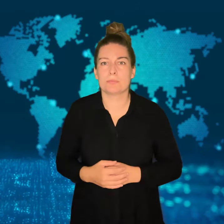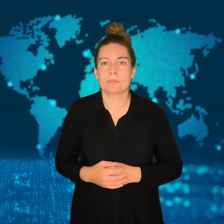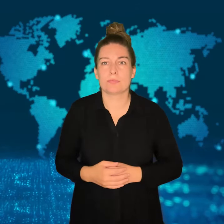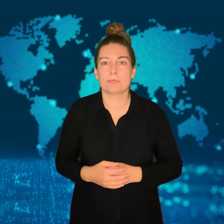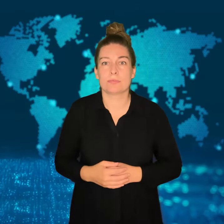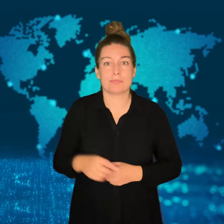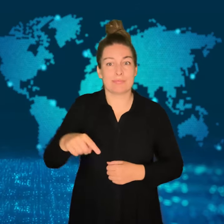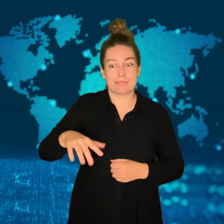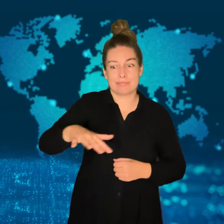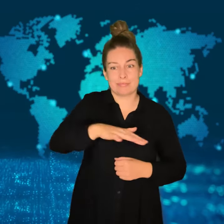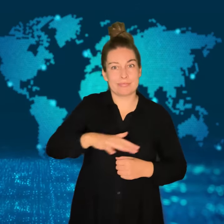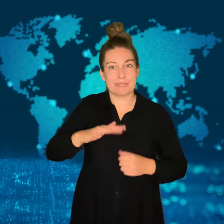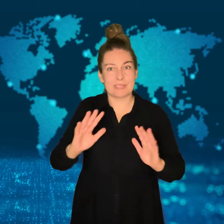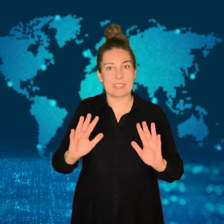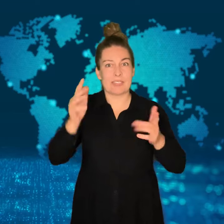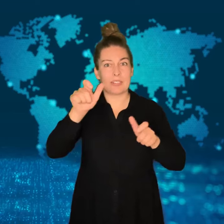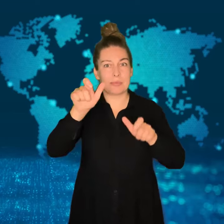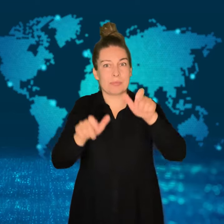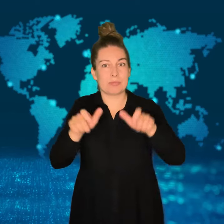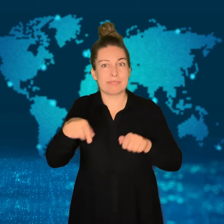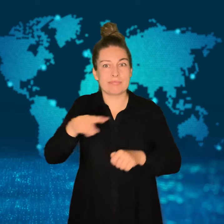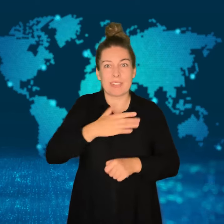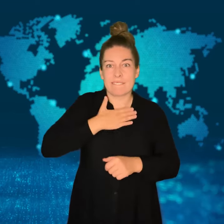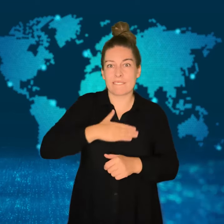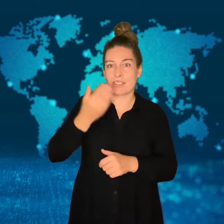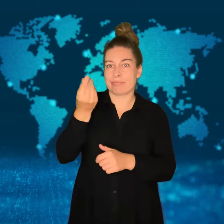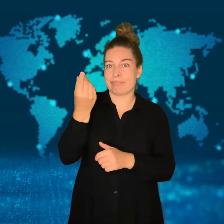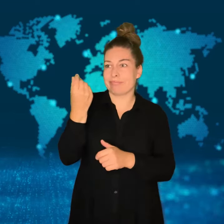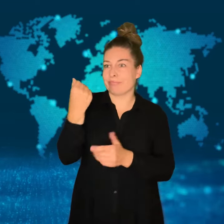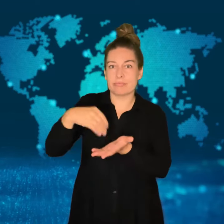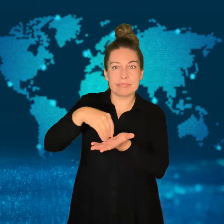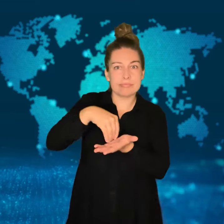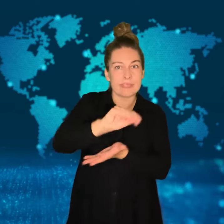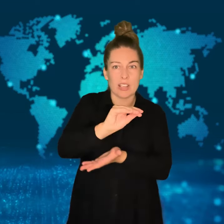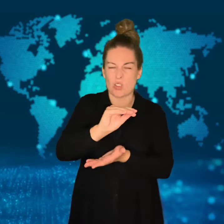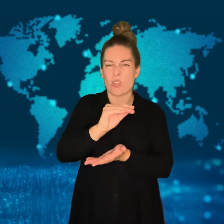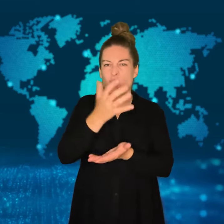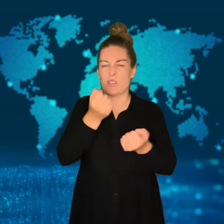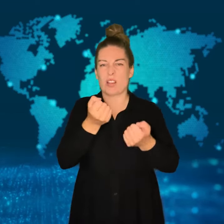are caused as they try to accommodate visitors